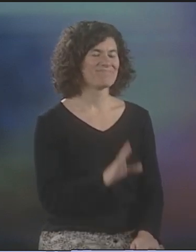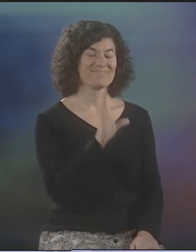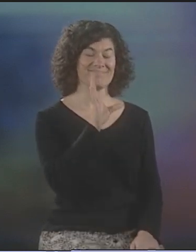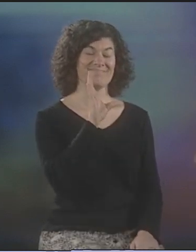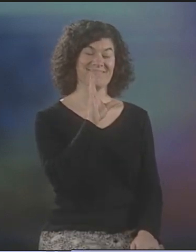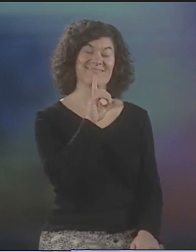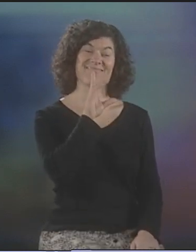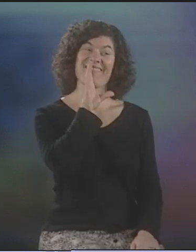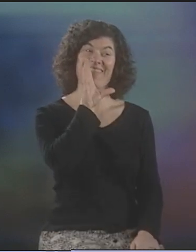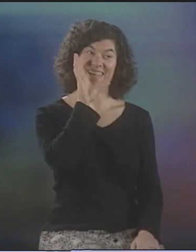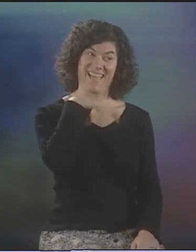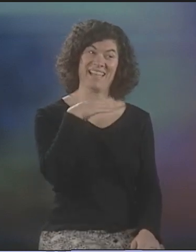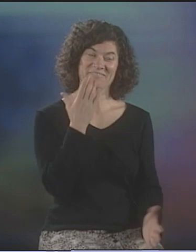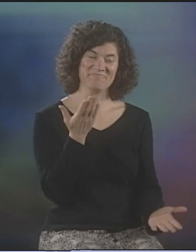WELL, IT'S KIND OF A FUNNY STORY.